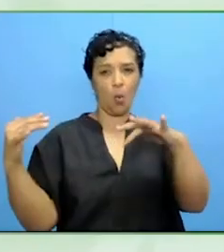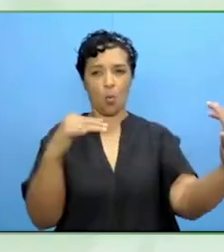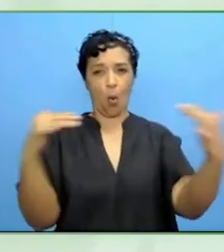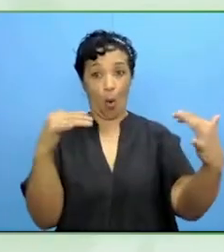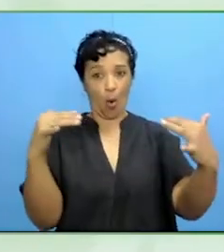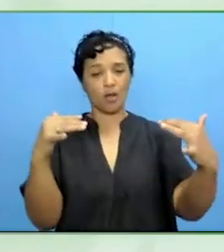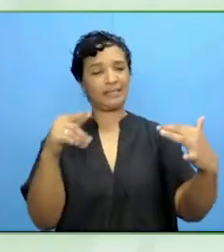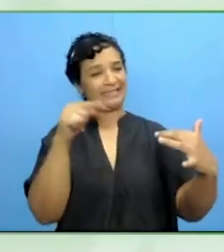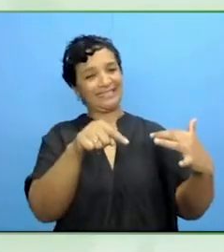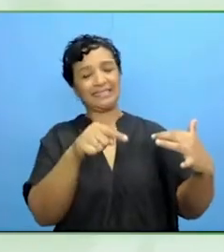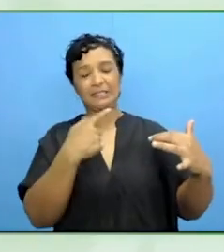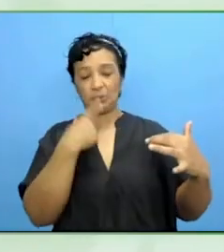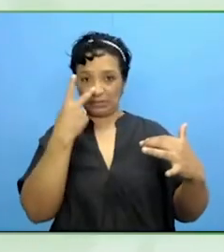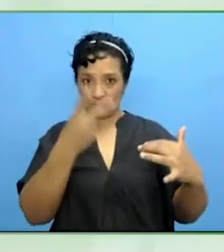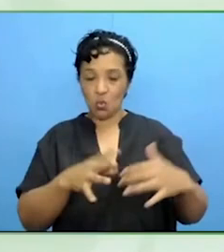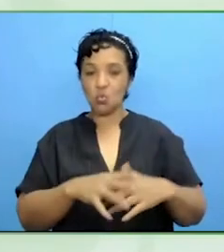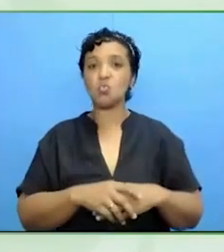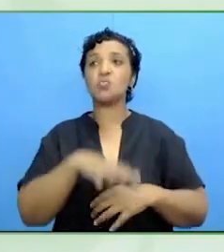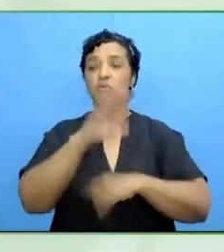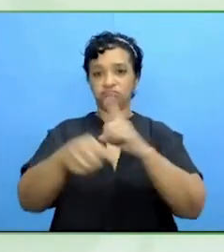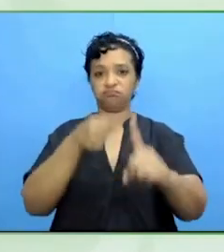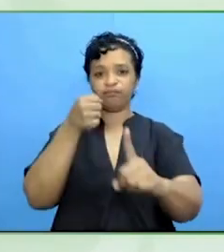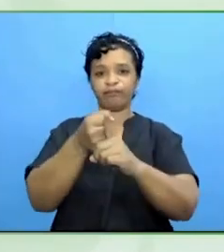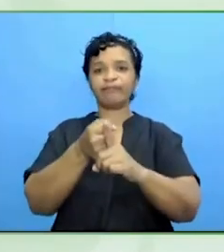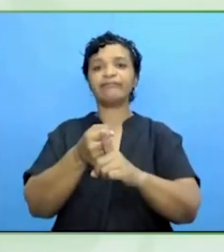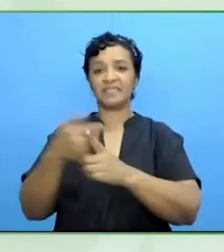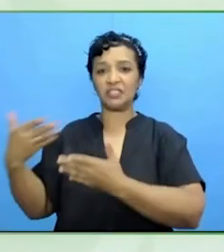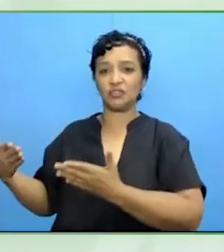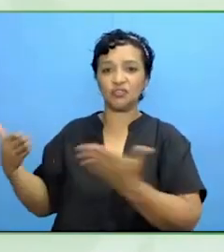important impact on social services across the European continent.